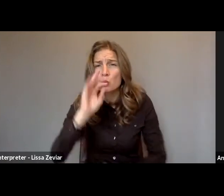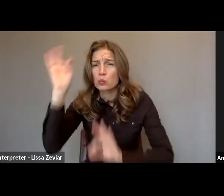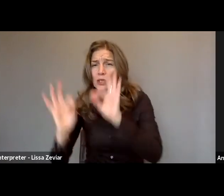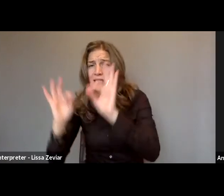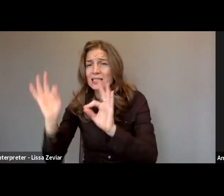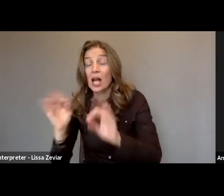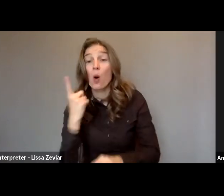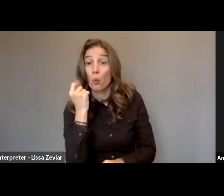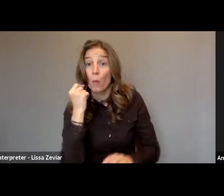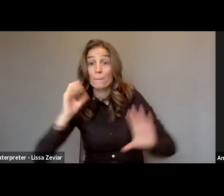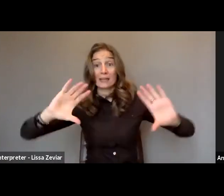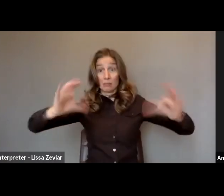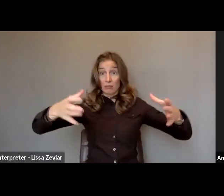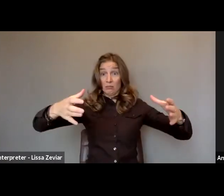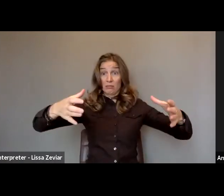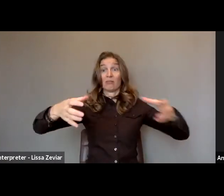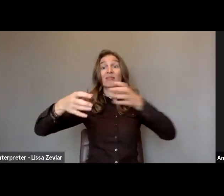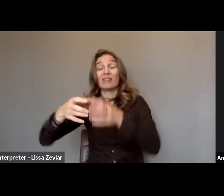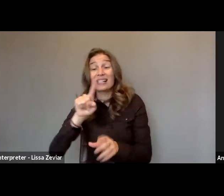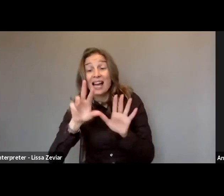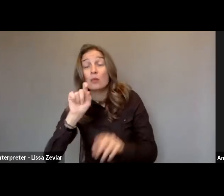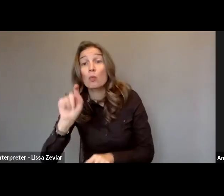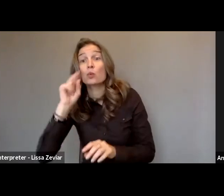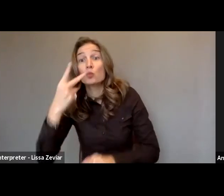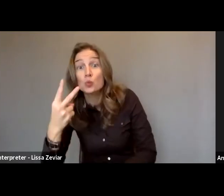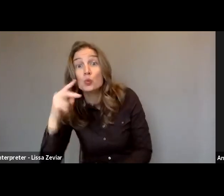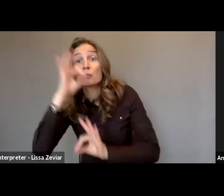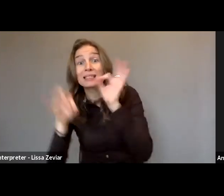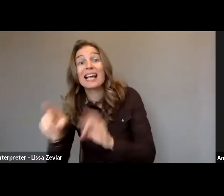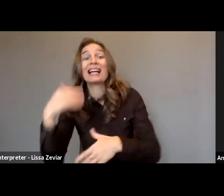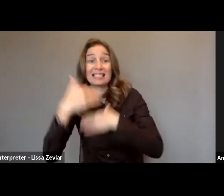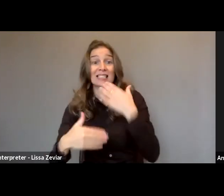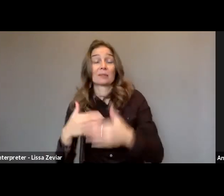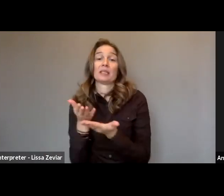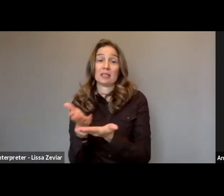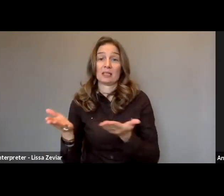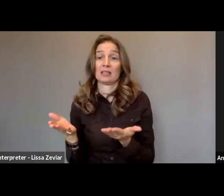The lower status of economic situation on social situation,